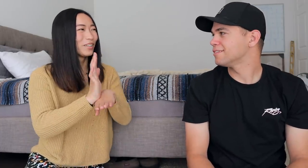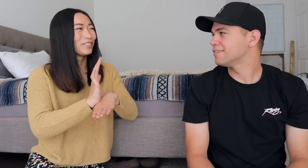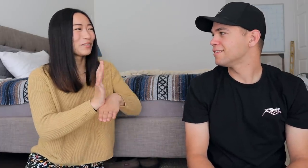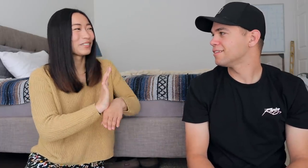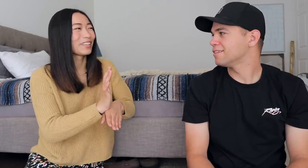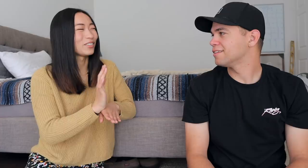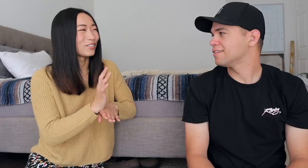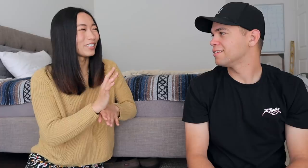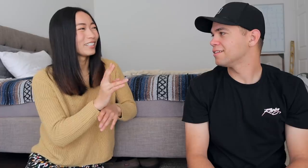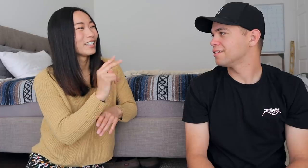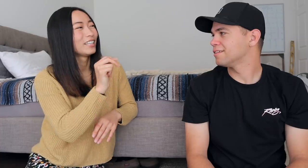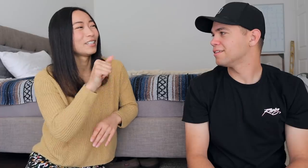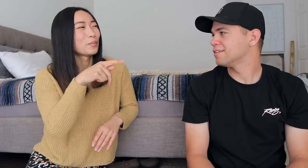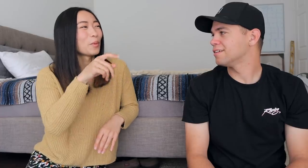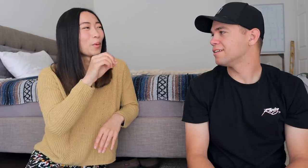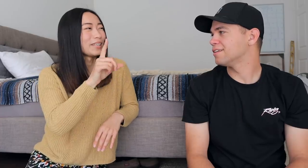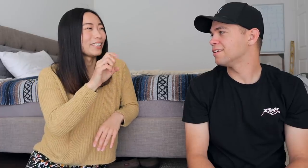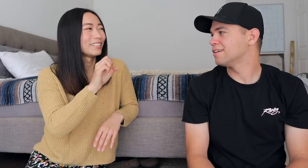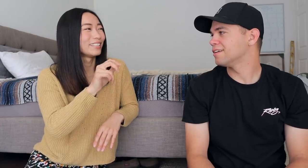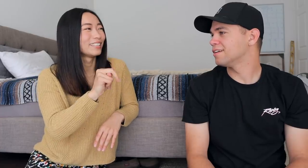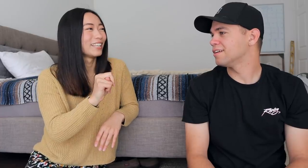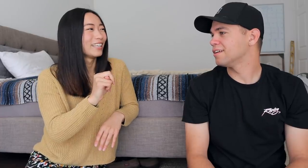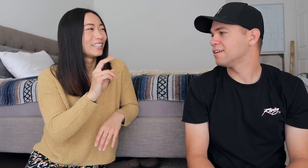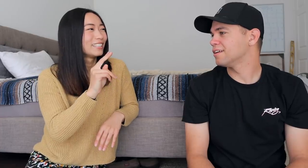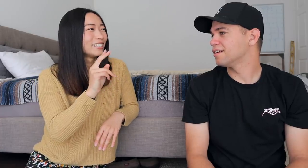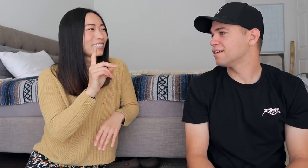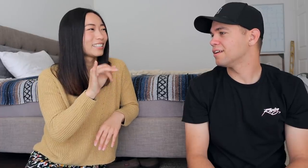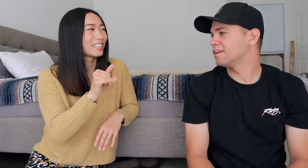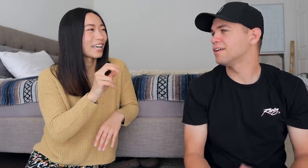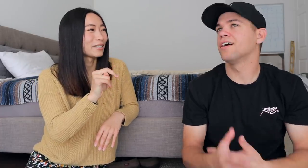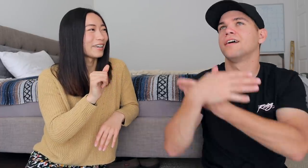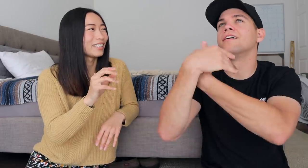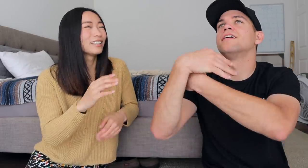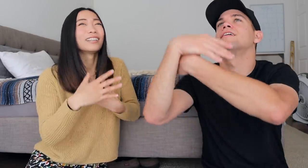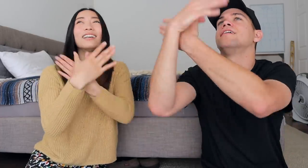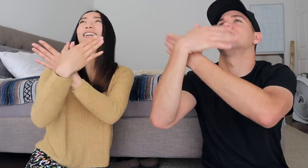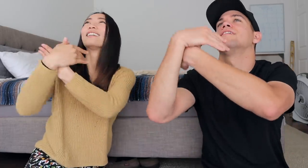Remember that movie? Napoleon Dynamite